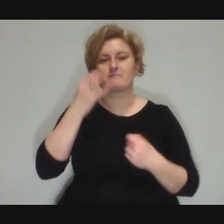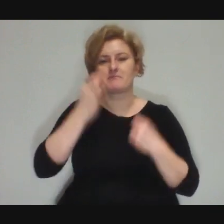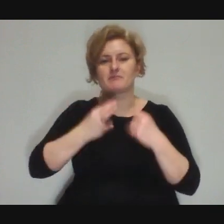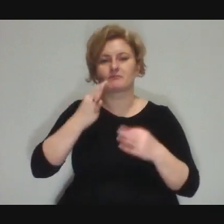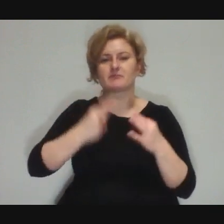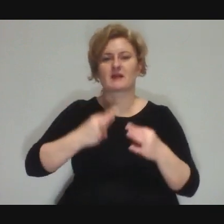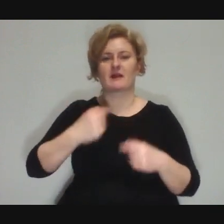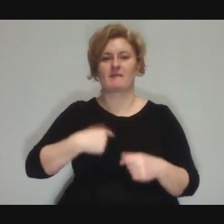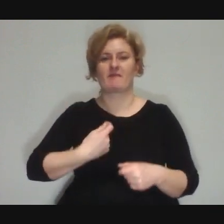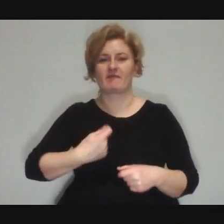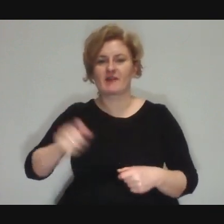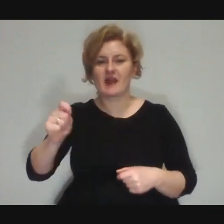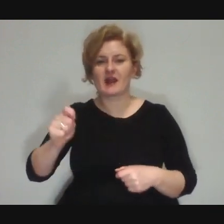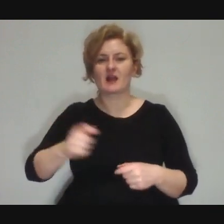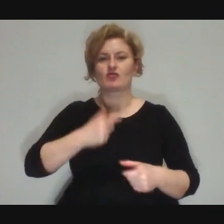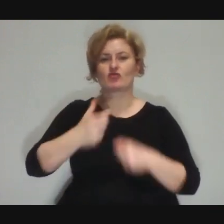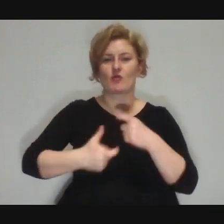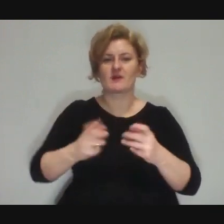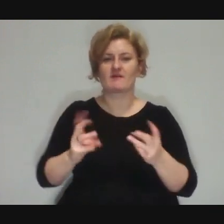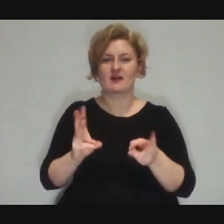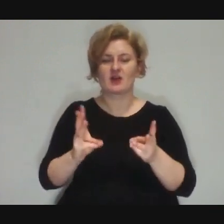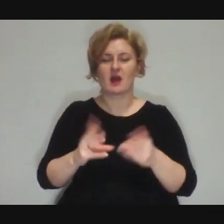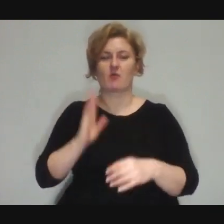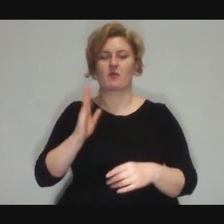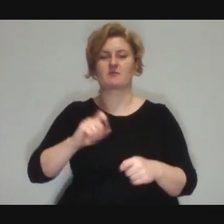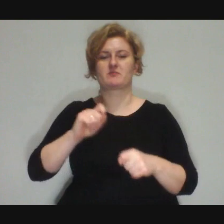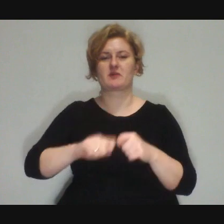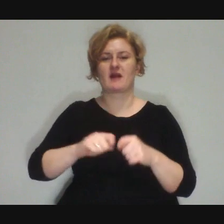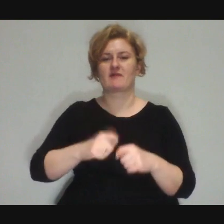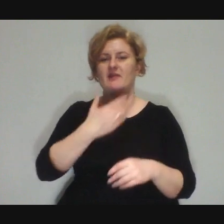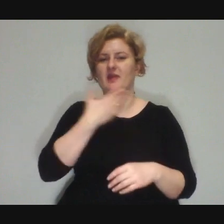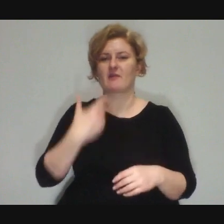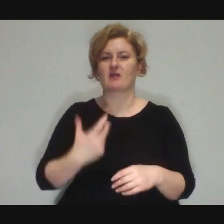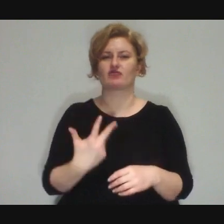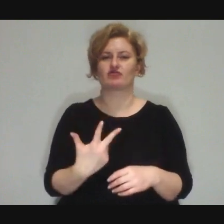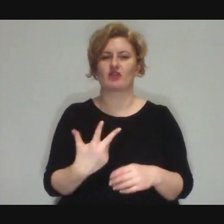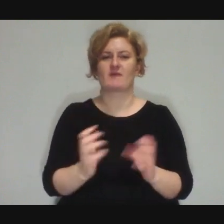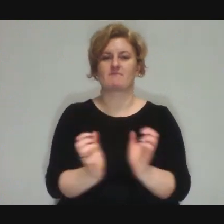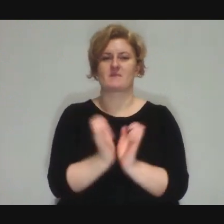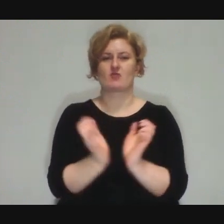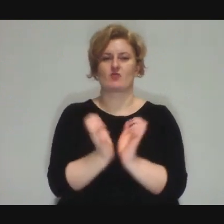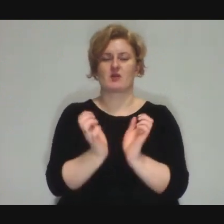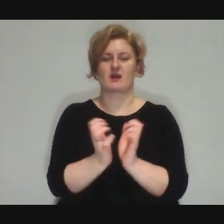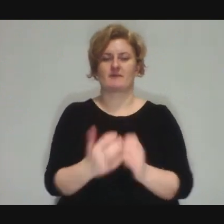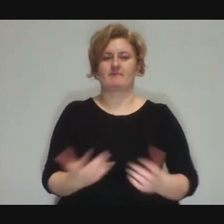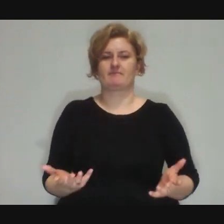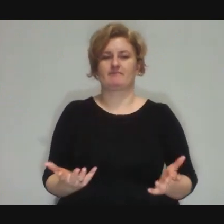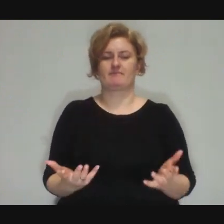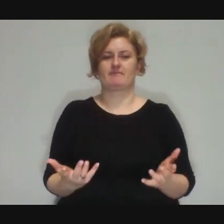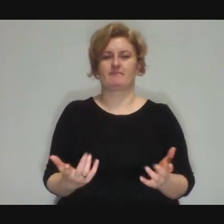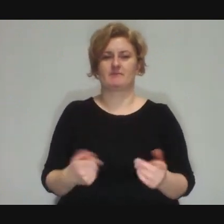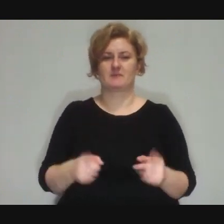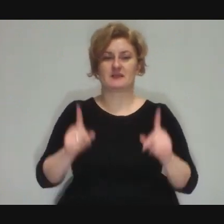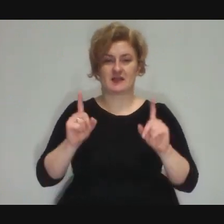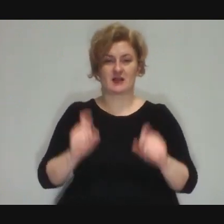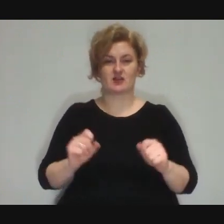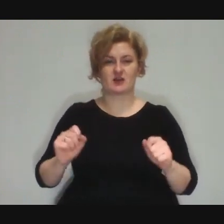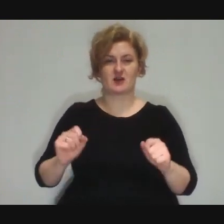for example, you test that there's no three ball. Now you start a war about that and e.g. you say: